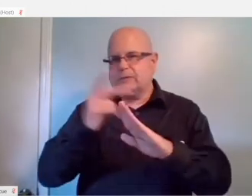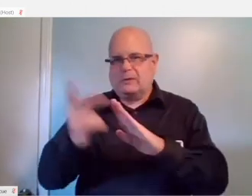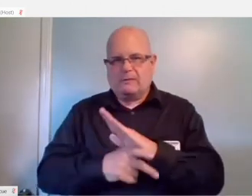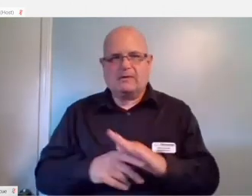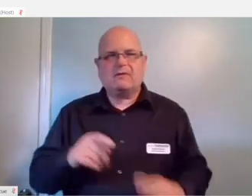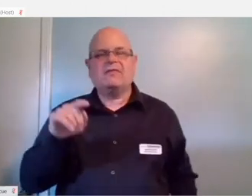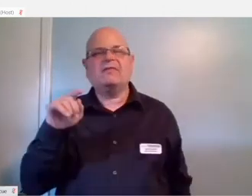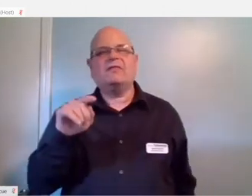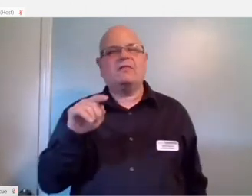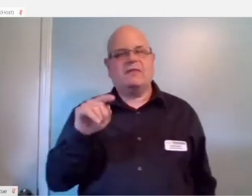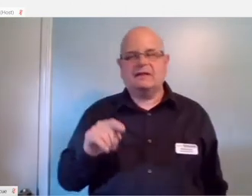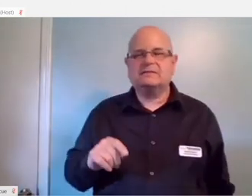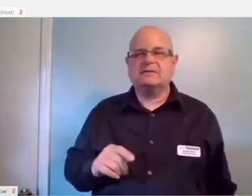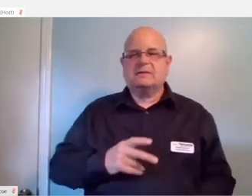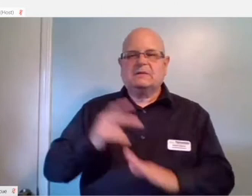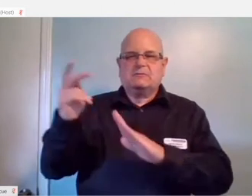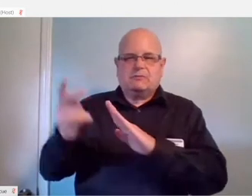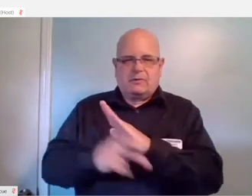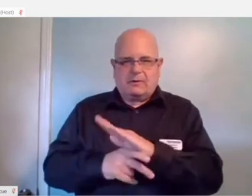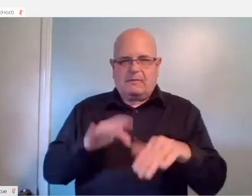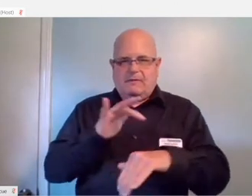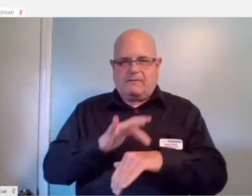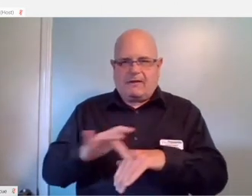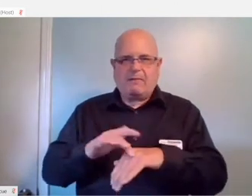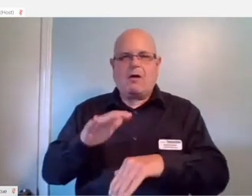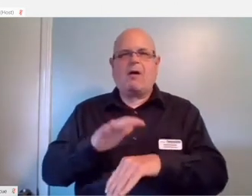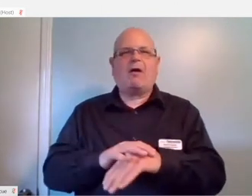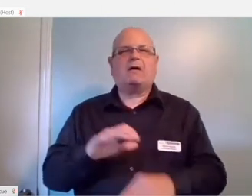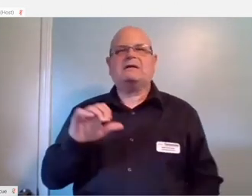Tabletop simulator is a program that's available on steam.